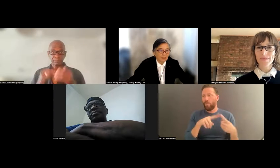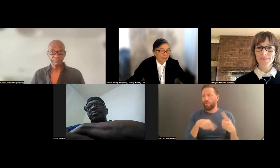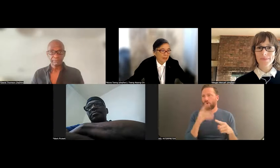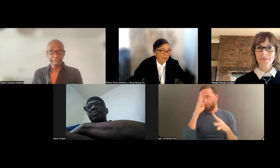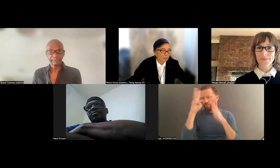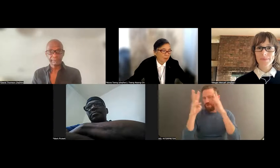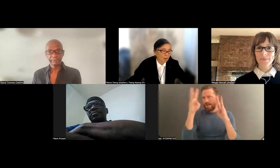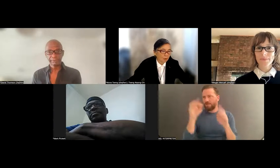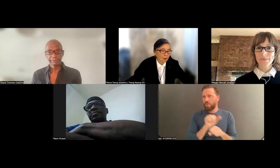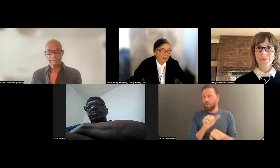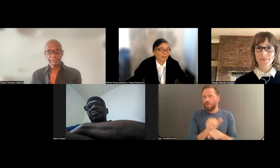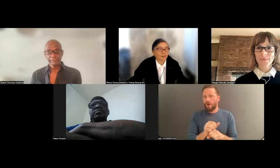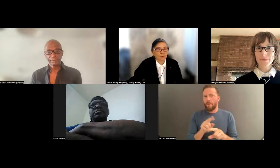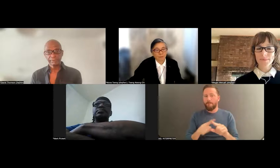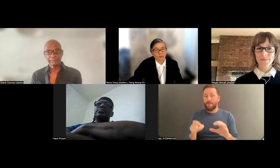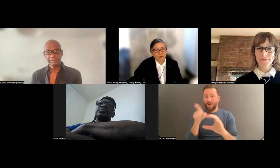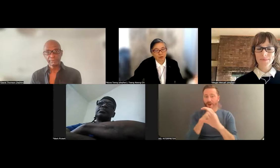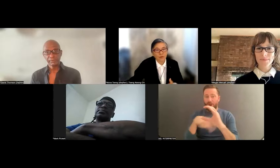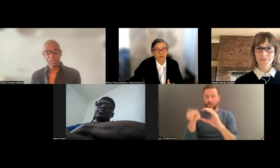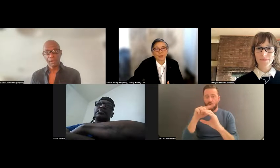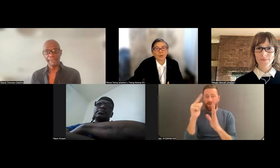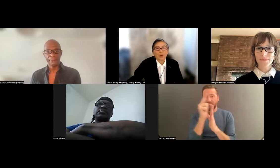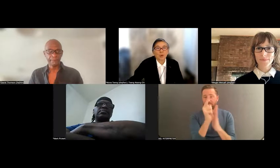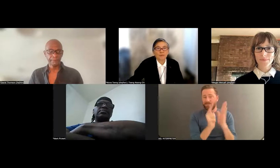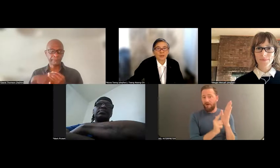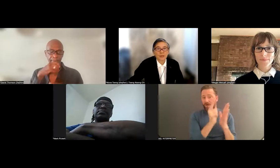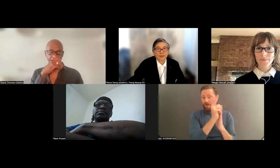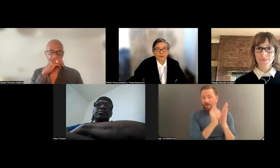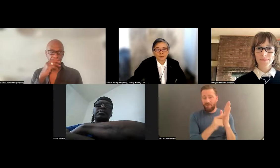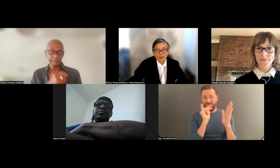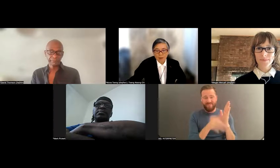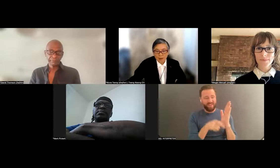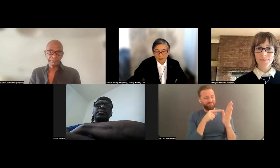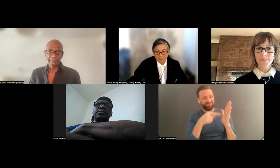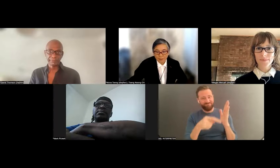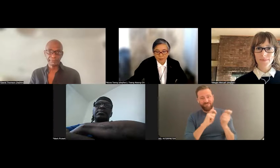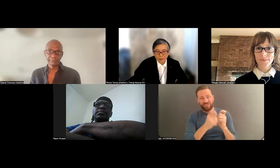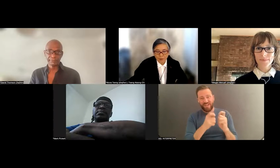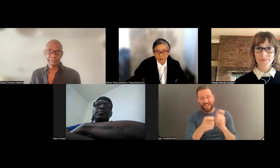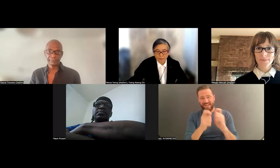. But copyright law has sort of been changing over the years, and so now in a way